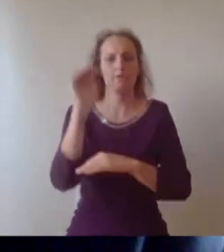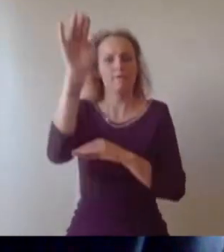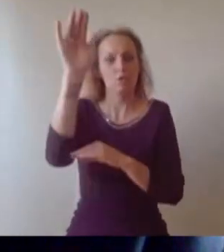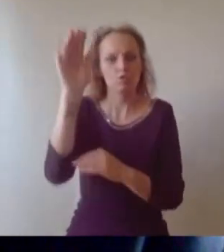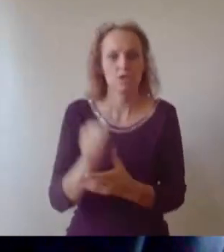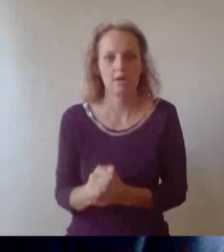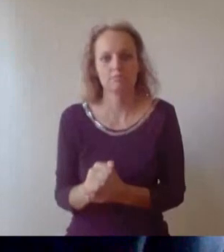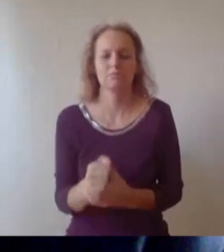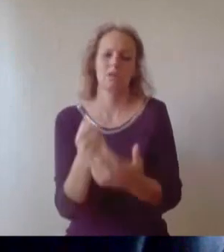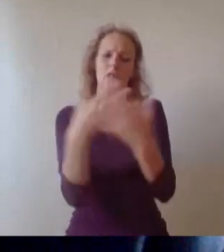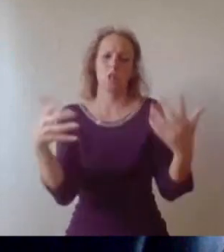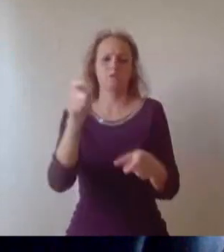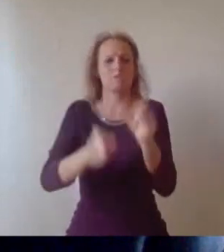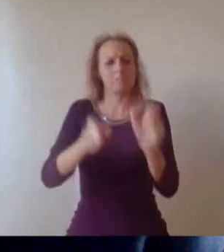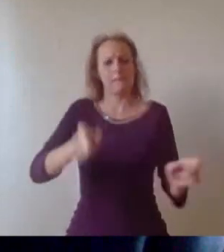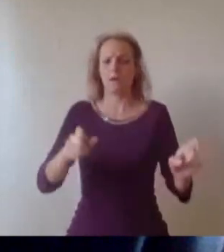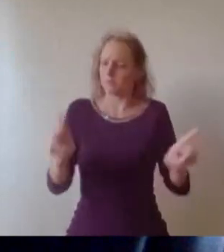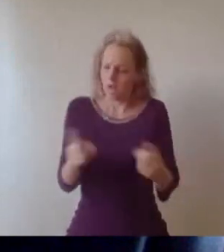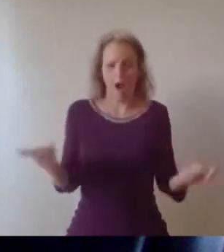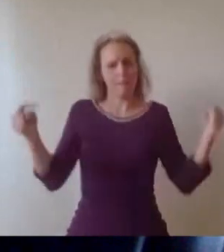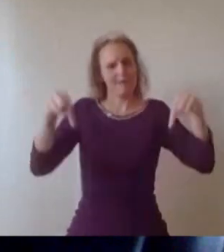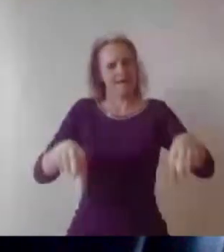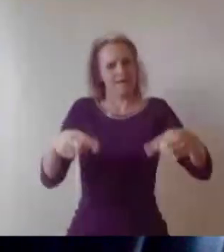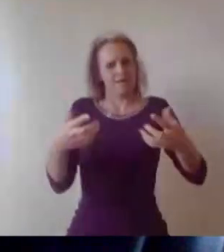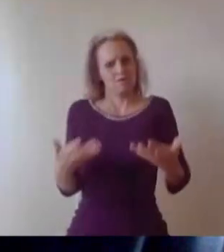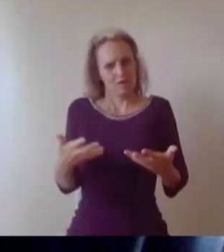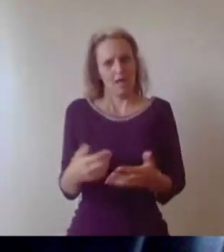would like to, who are not at this event here,